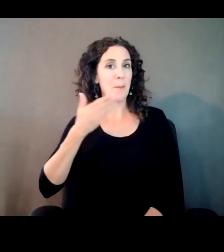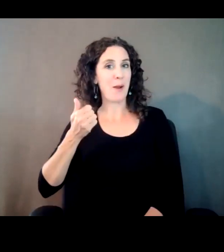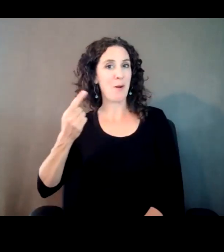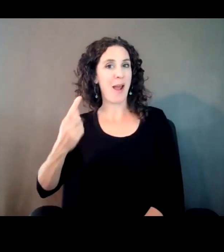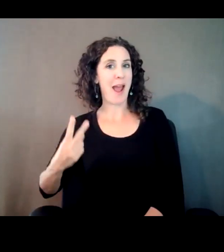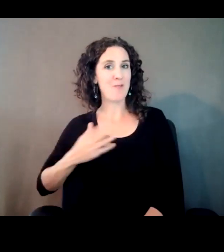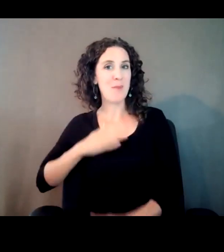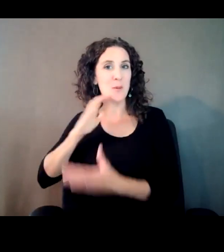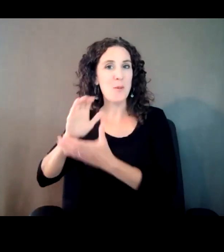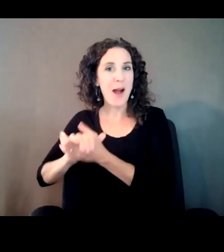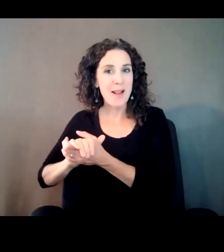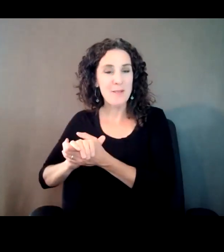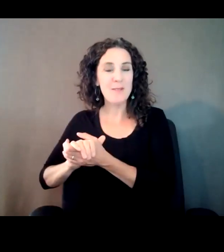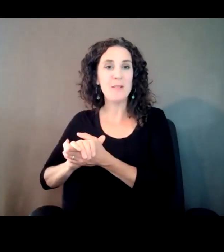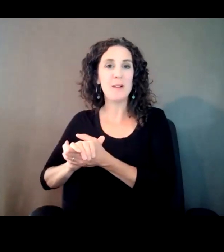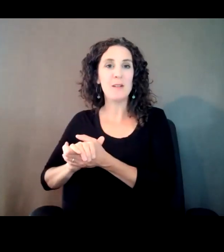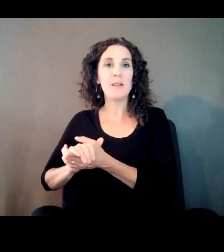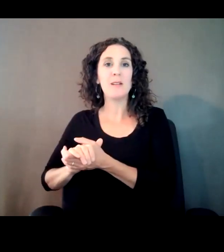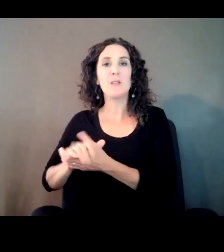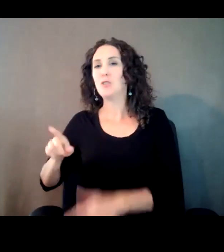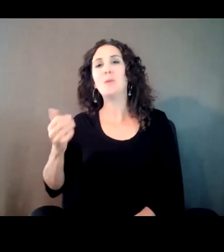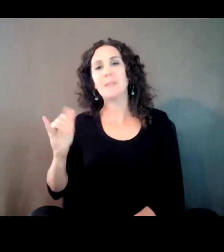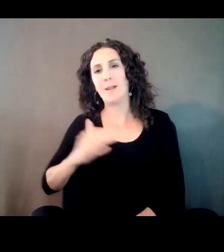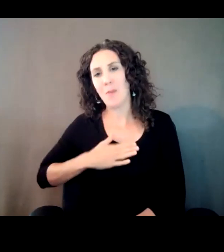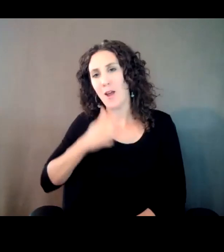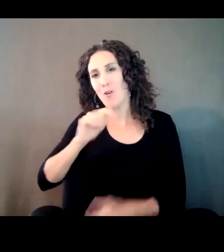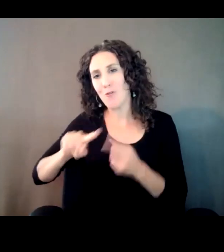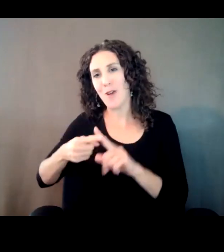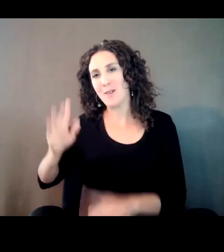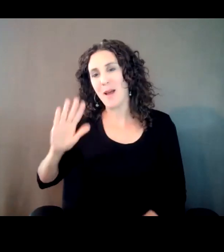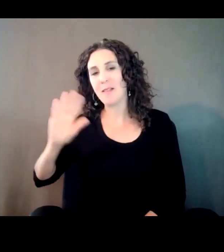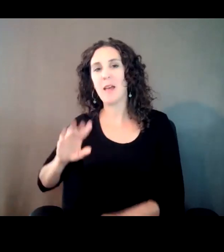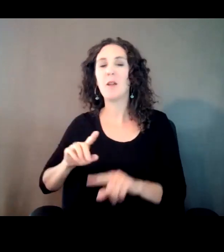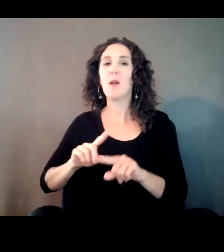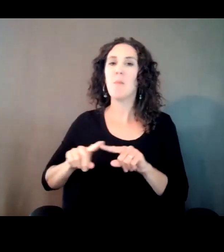wife, who was still the girlfriend at the time, I had been talking about just maybe